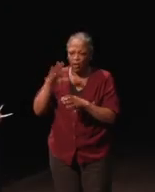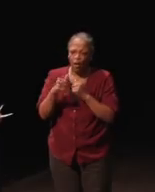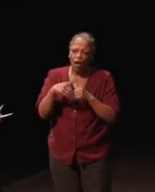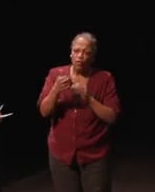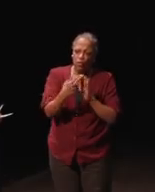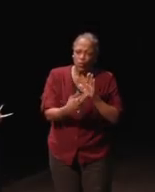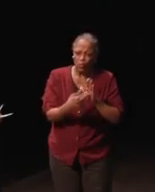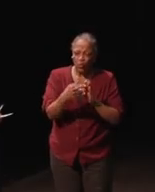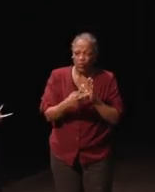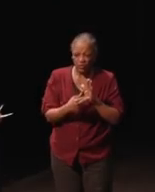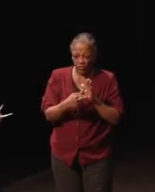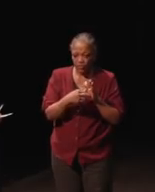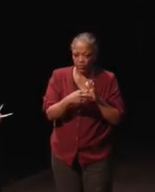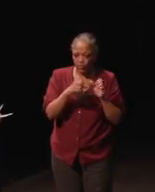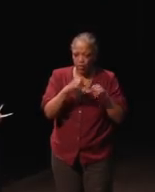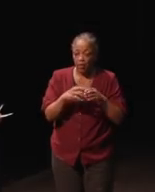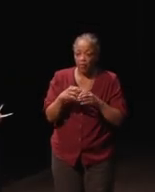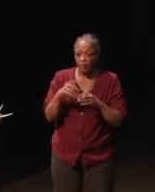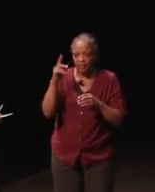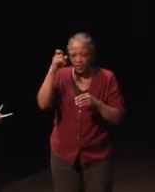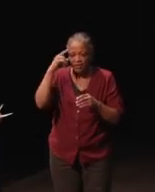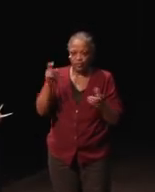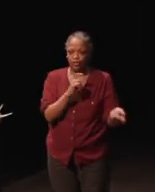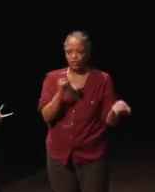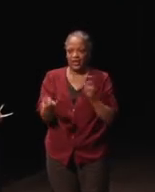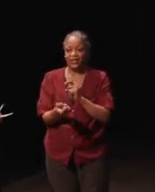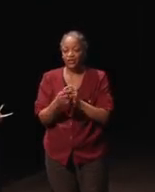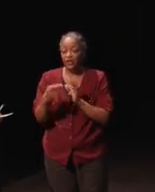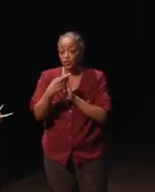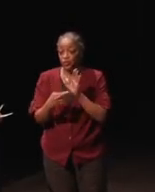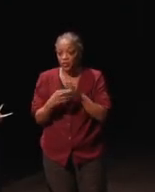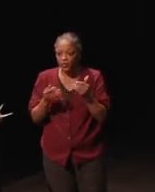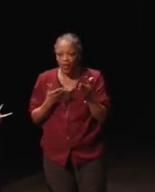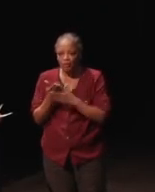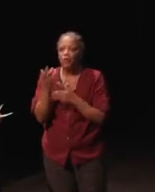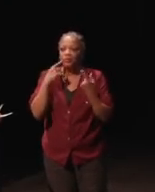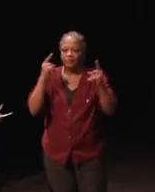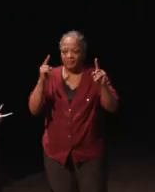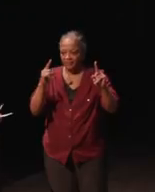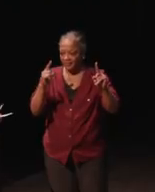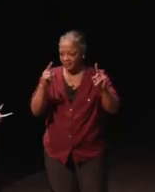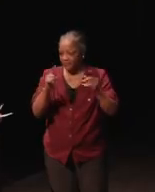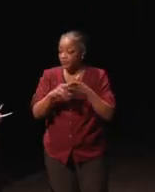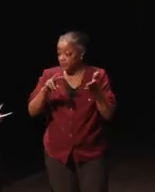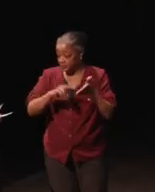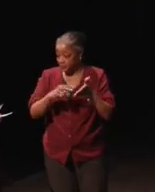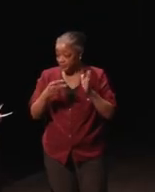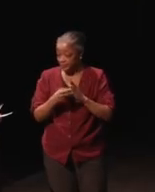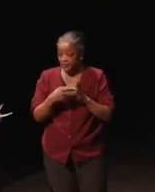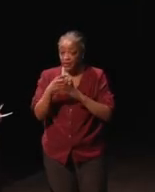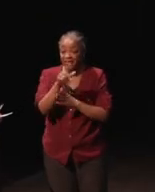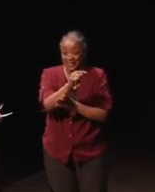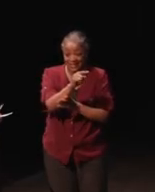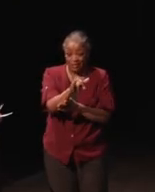polled when the administration changed, these rules went through. What it said was that because TTYs were going out